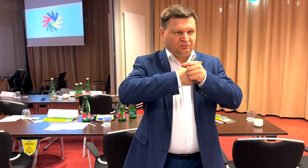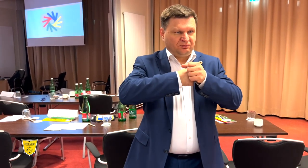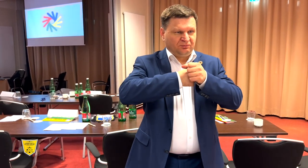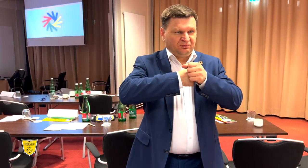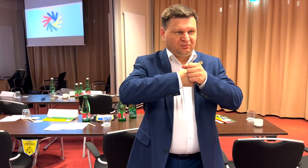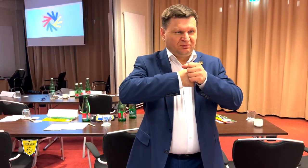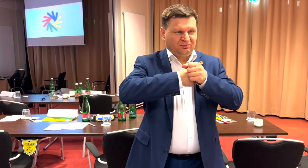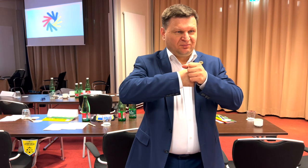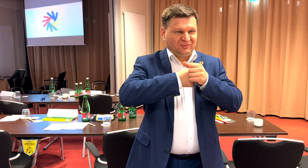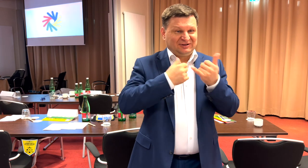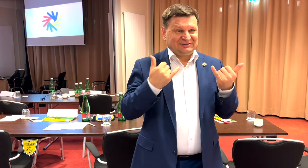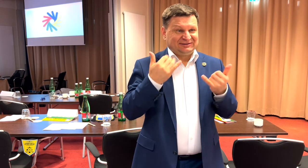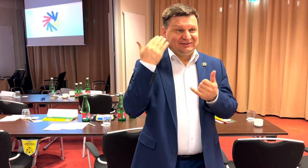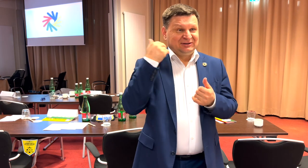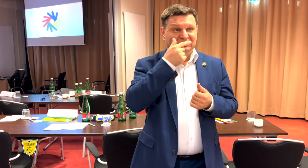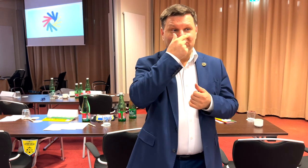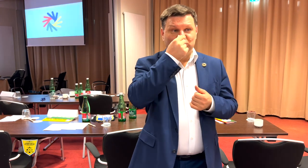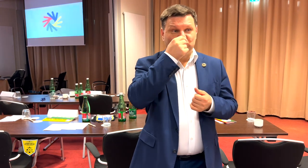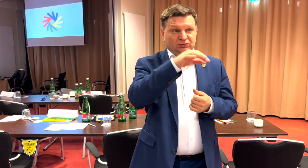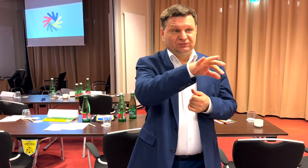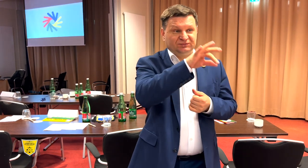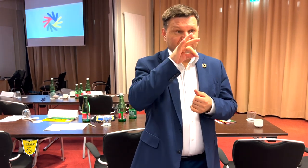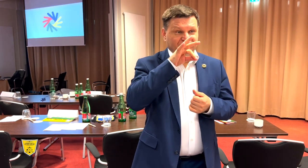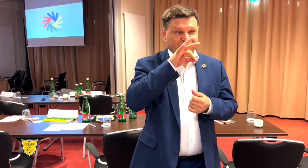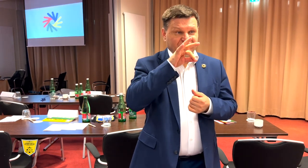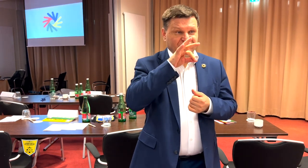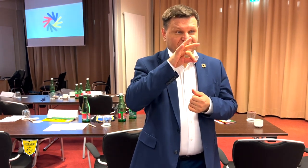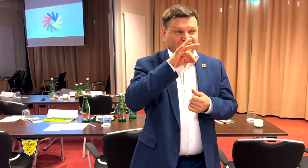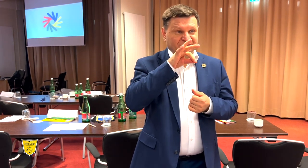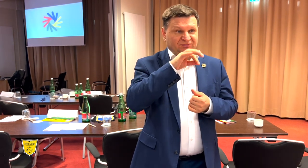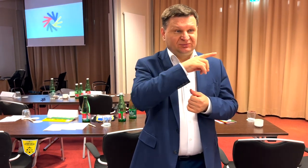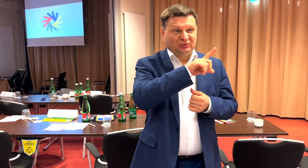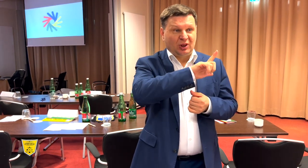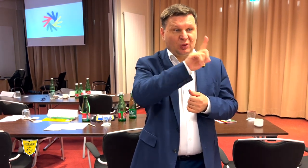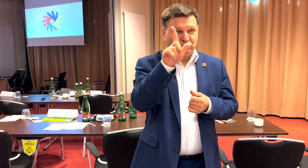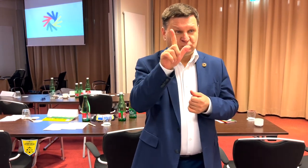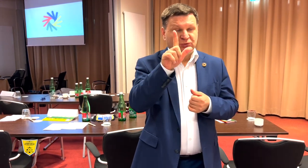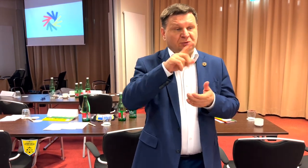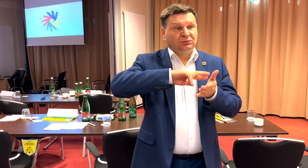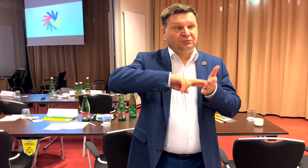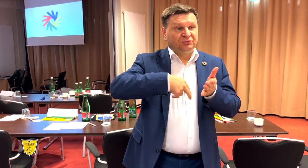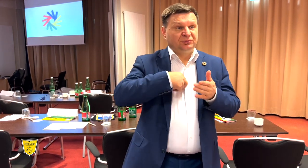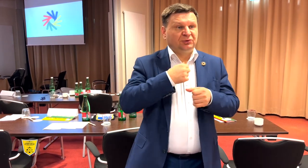When ICSD president Gustav was elected in Lausanne,